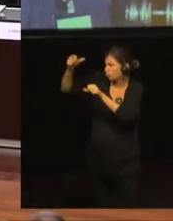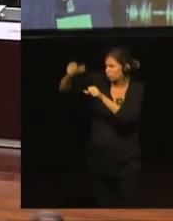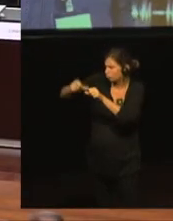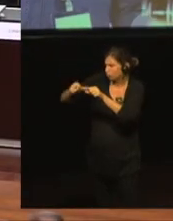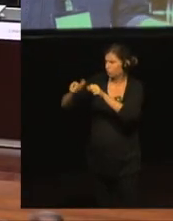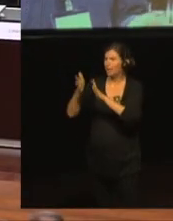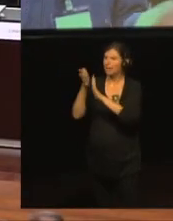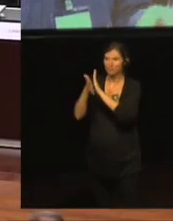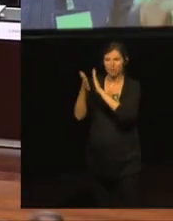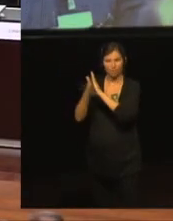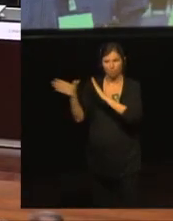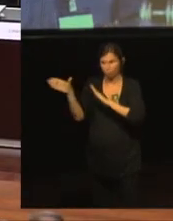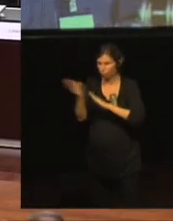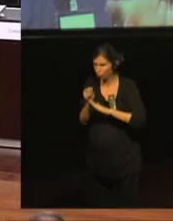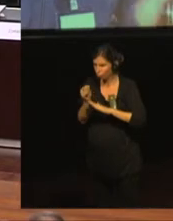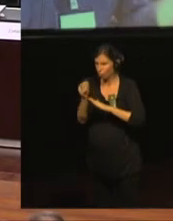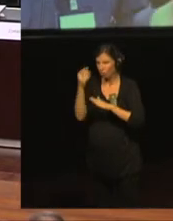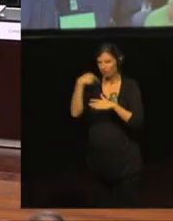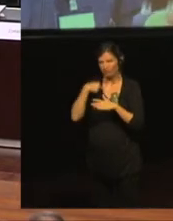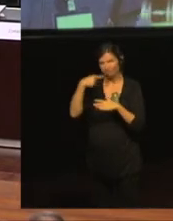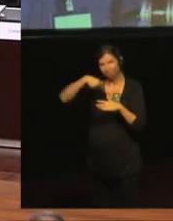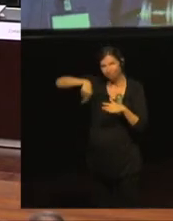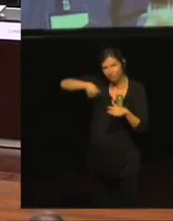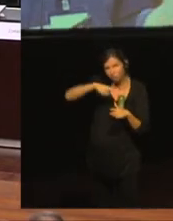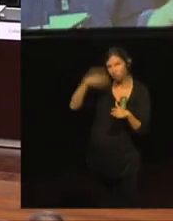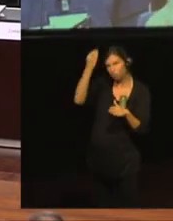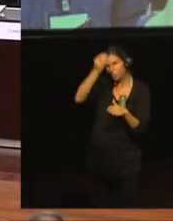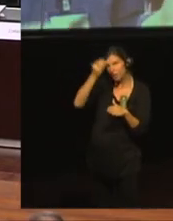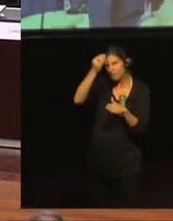to explain to them the indicators, domains, which could be easily